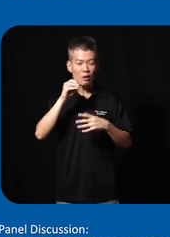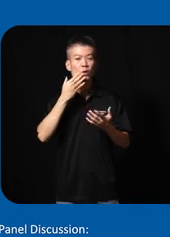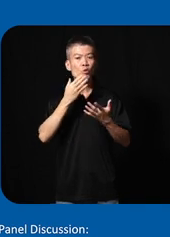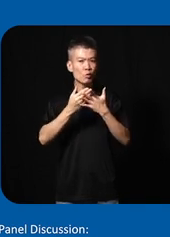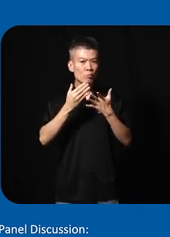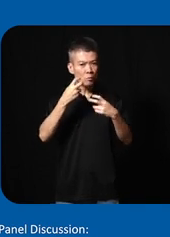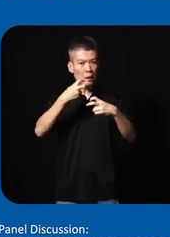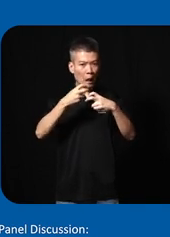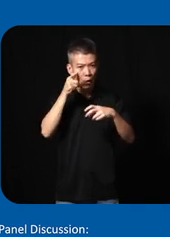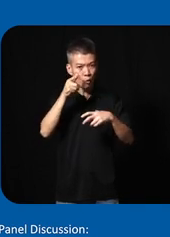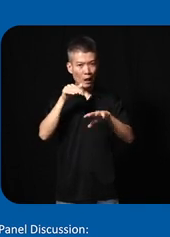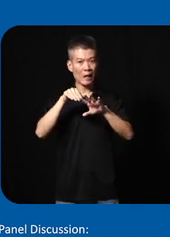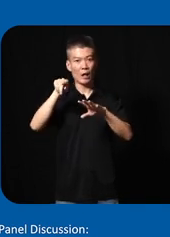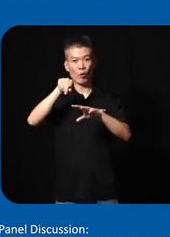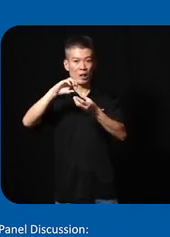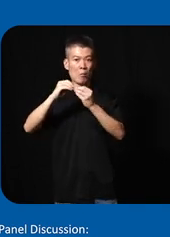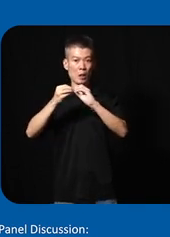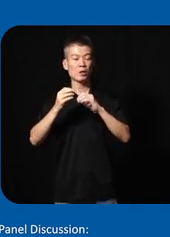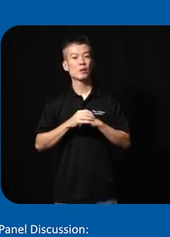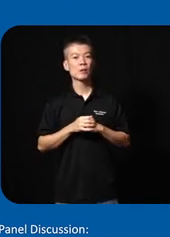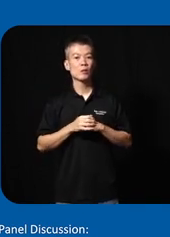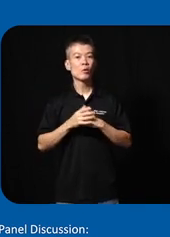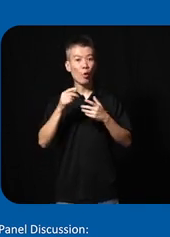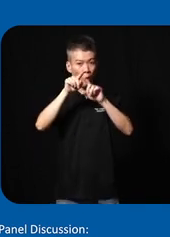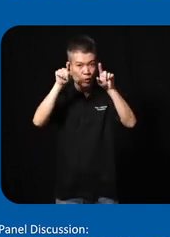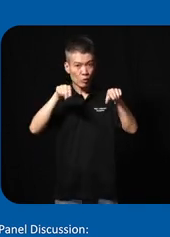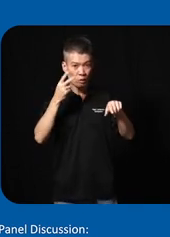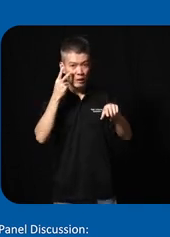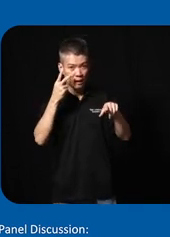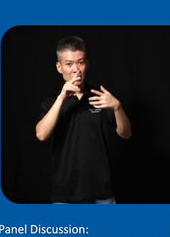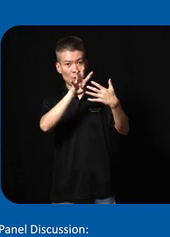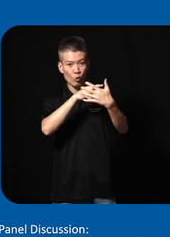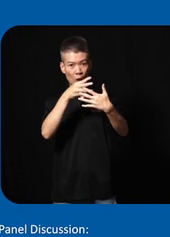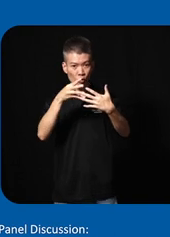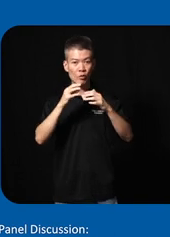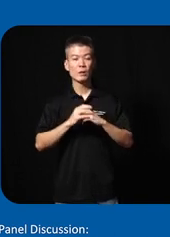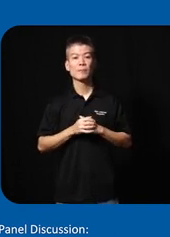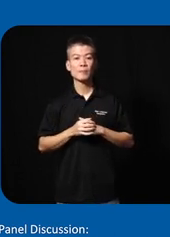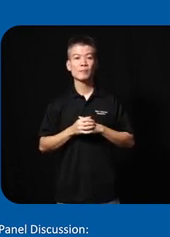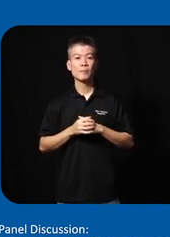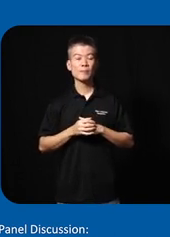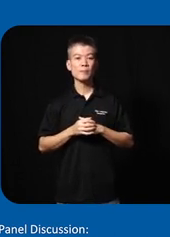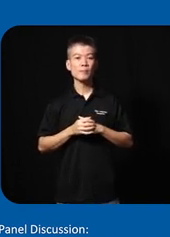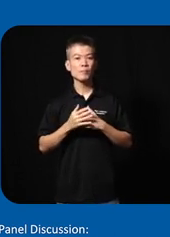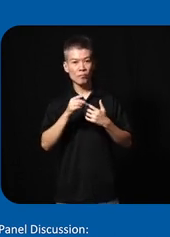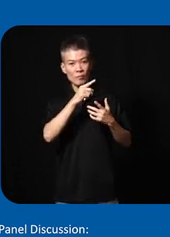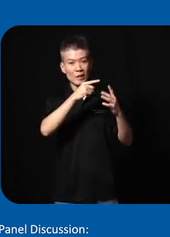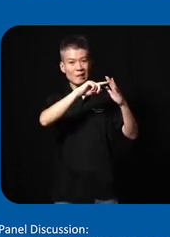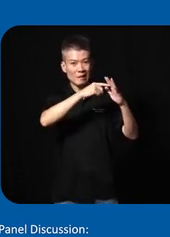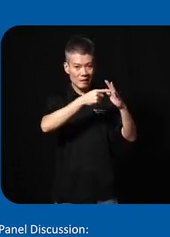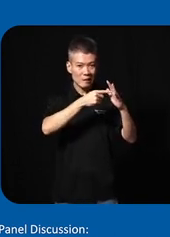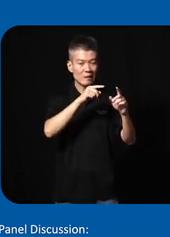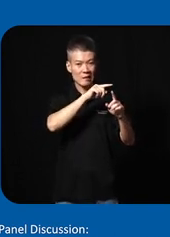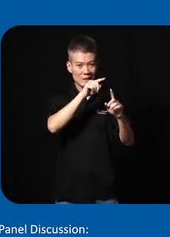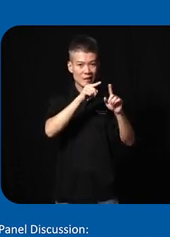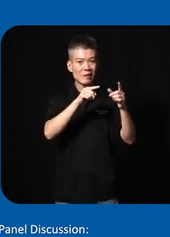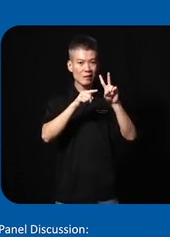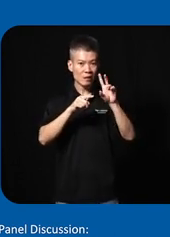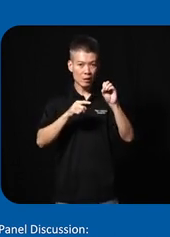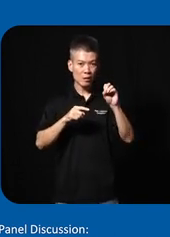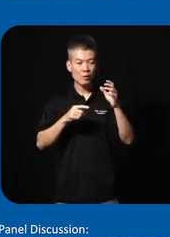hard look at our numbers on the screen here you can see a graph of the beginning when in 201 uh